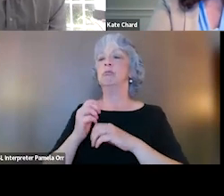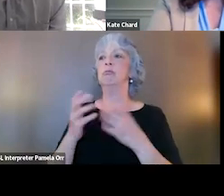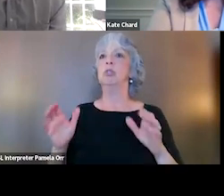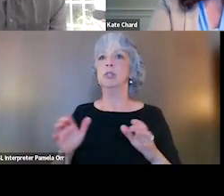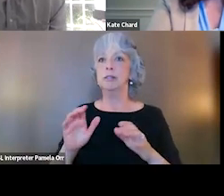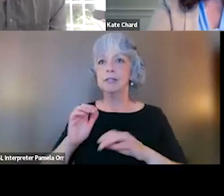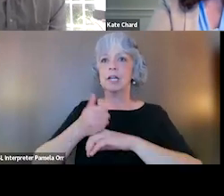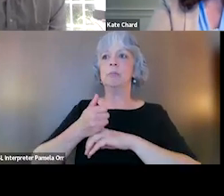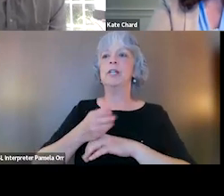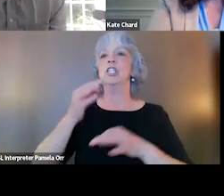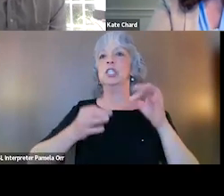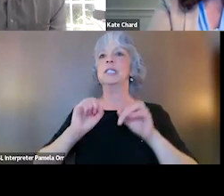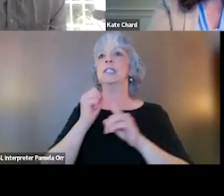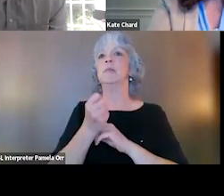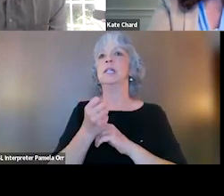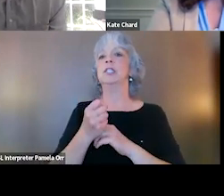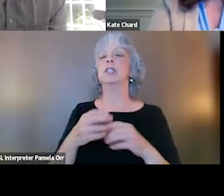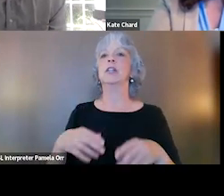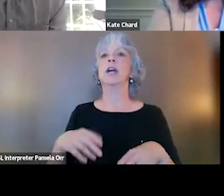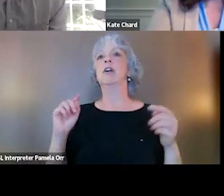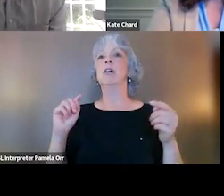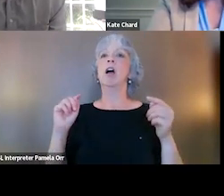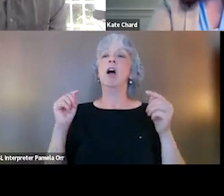And understanding that continued use isn't necessarily